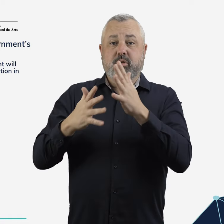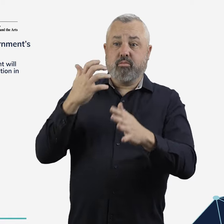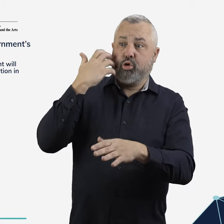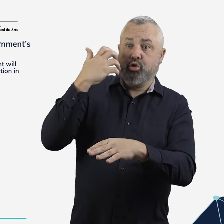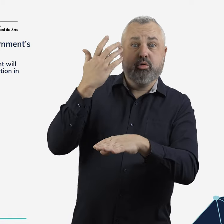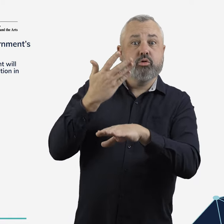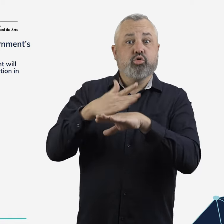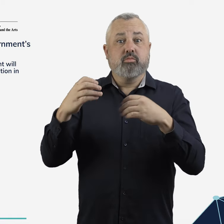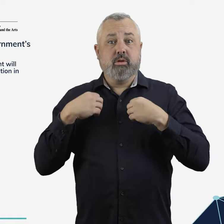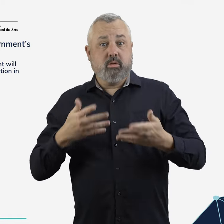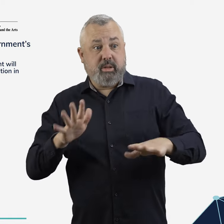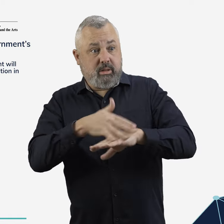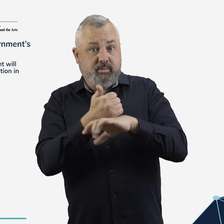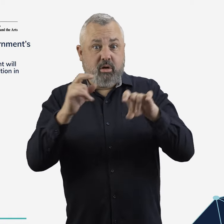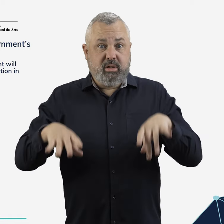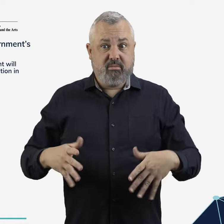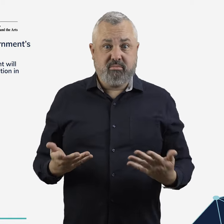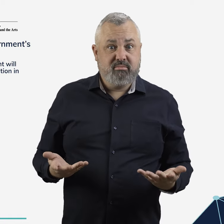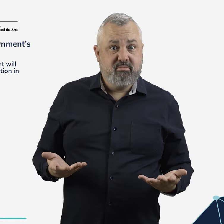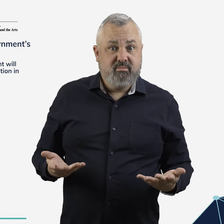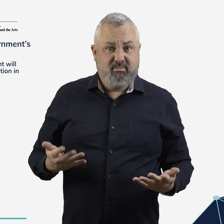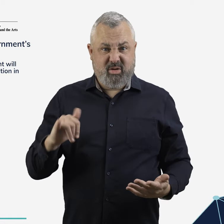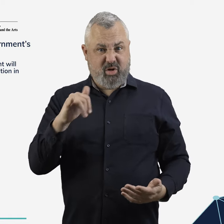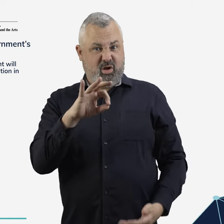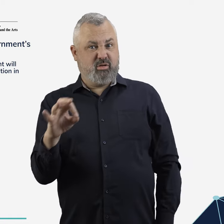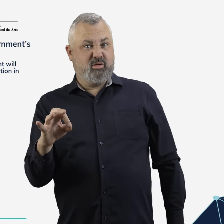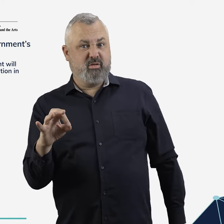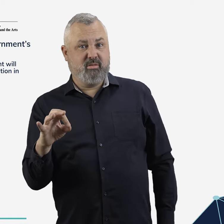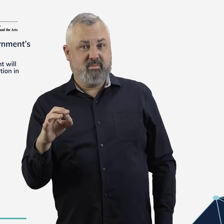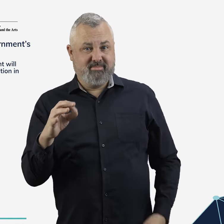discourage new entrants to the market.